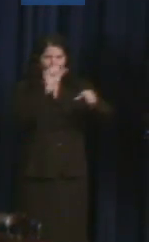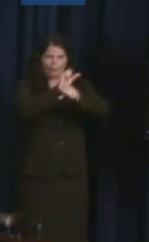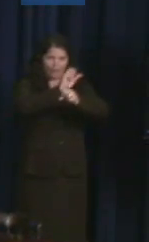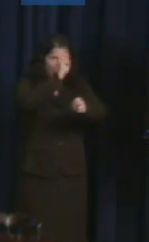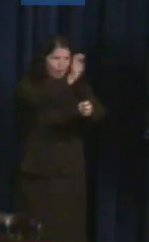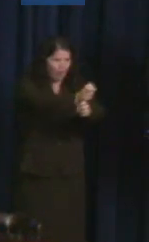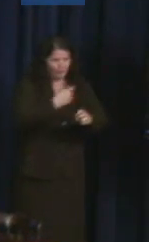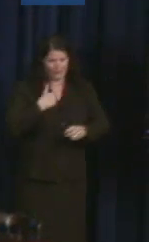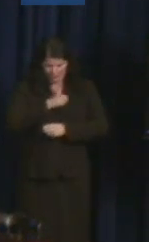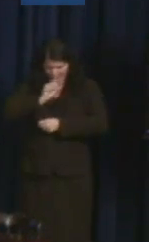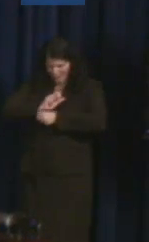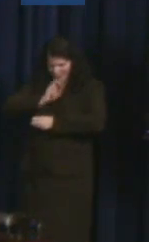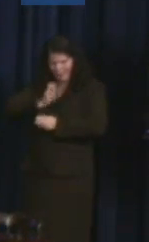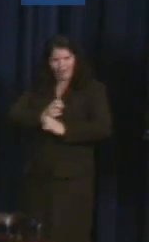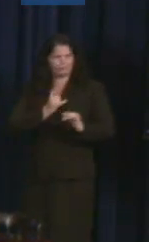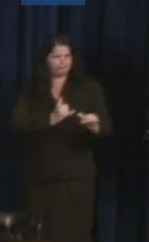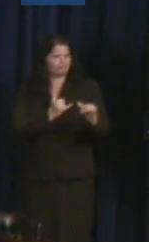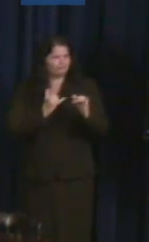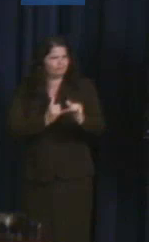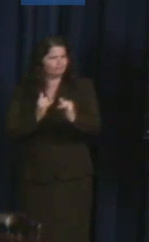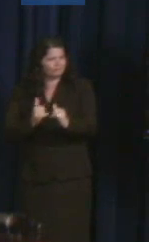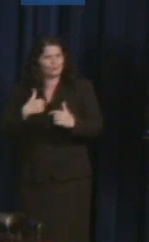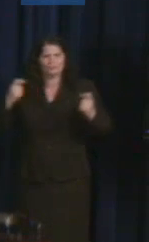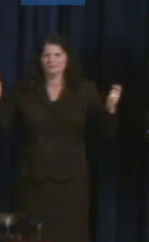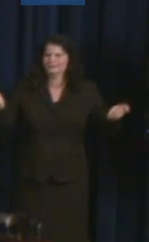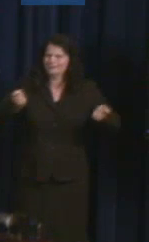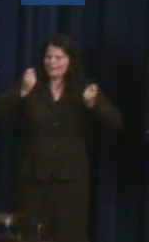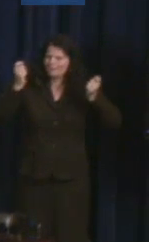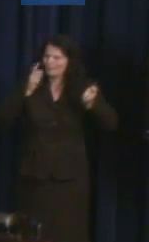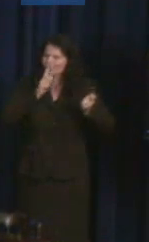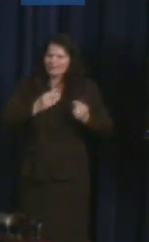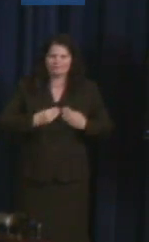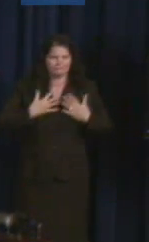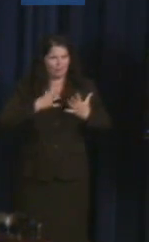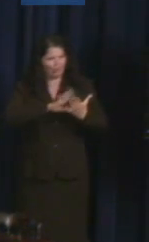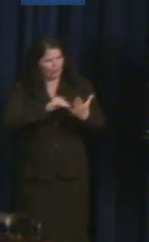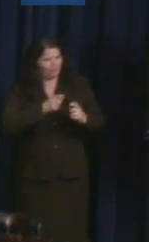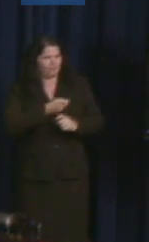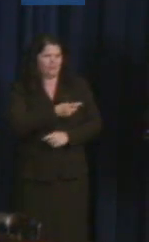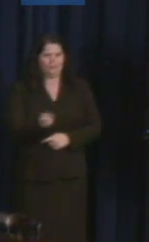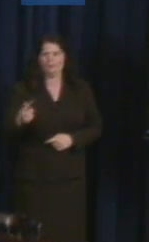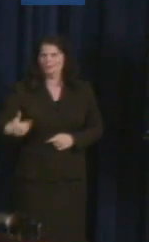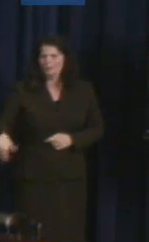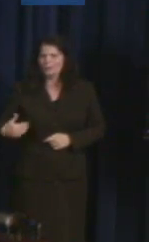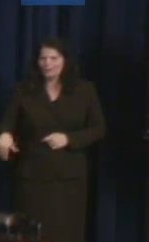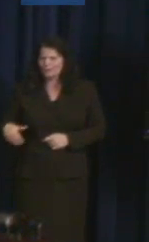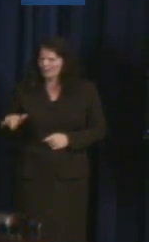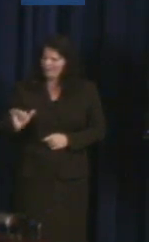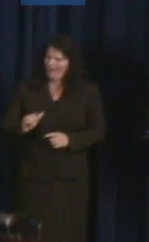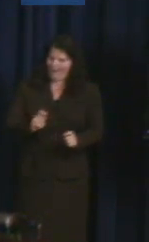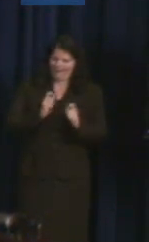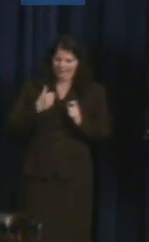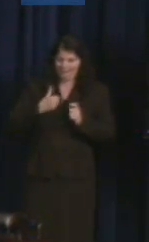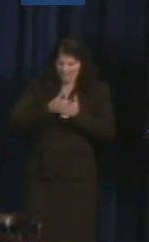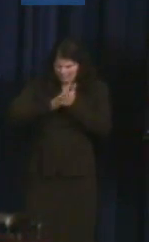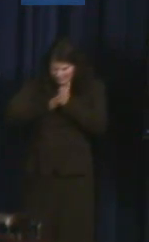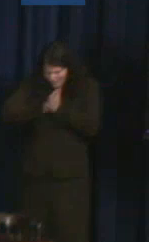country because we learn so much from all of you. We take so much inspiration from all of you. That's what gives us the energy for the hard work that's still ahead.